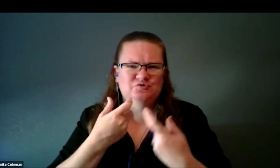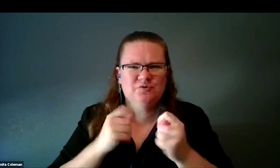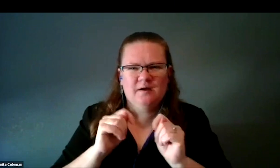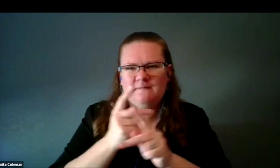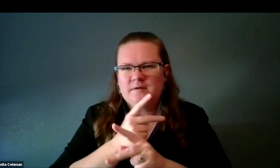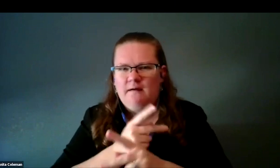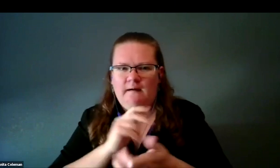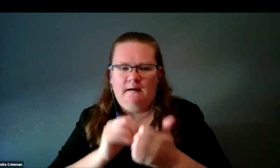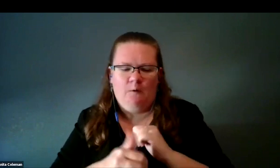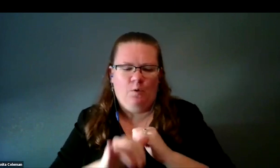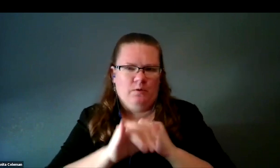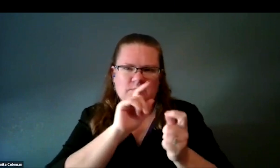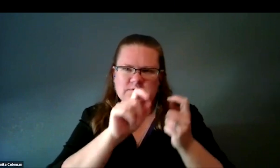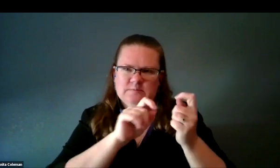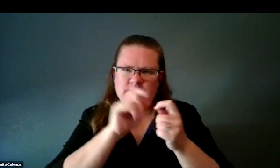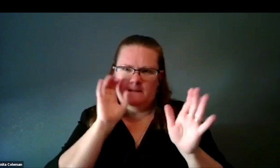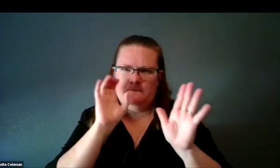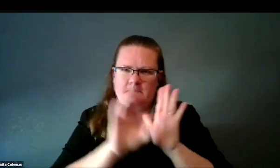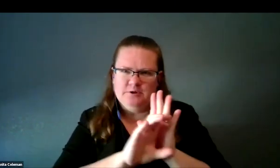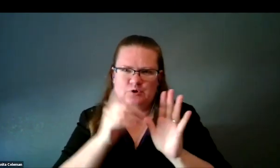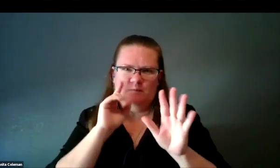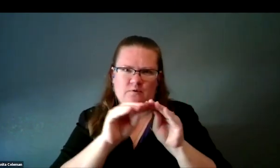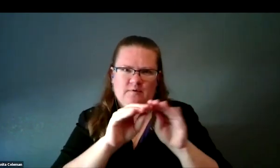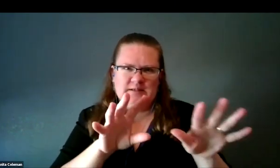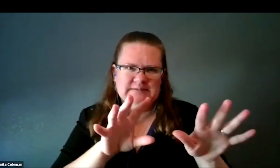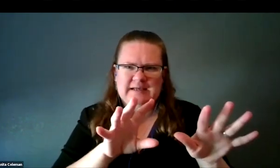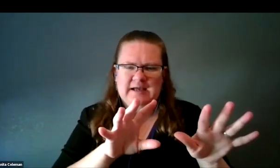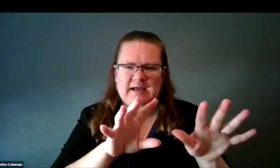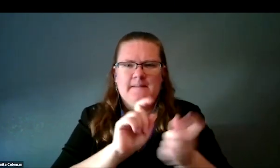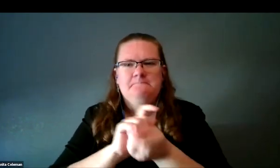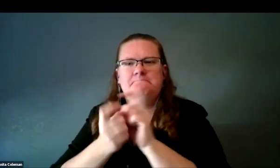in particular and move them into a format that would be accessible.